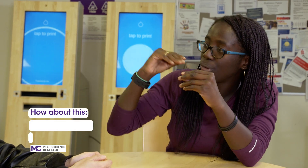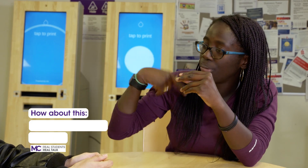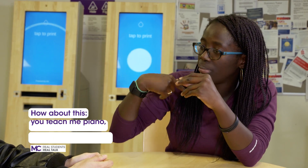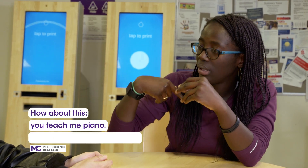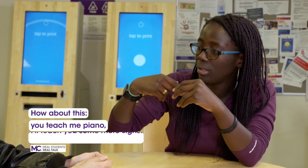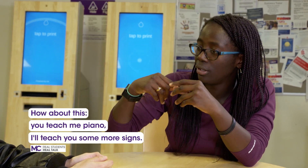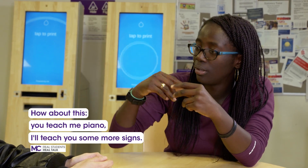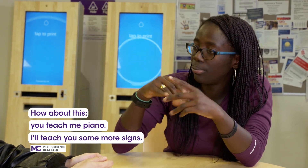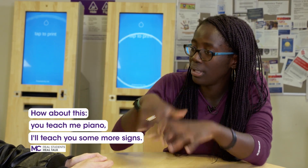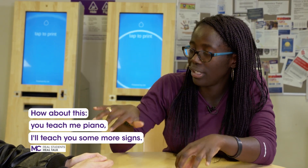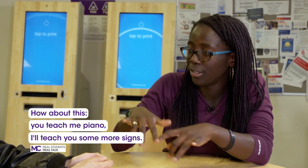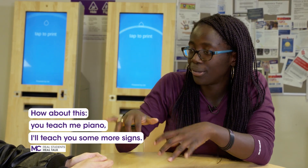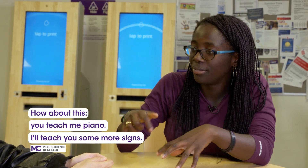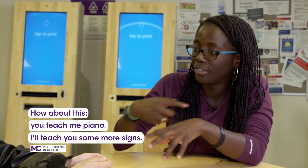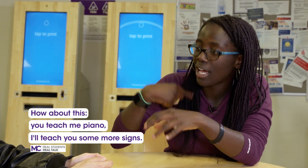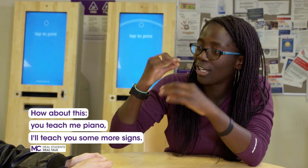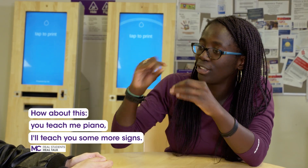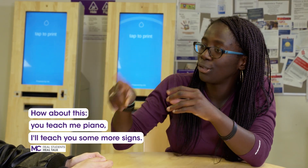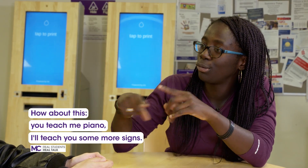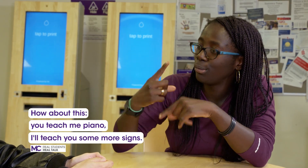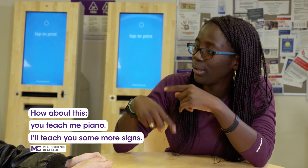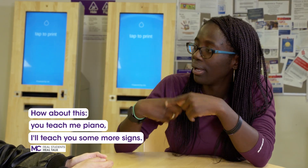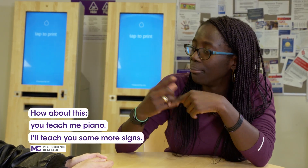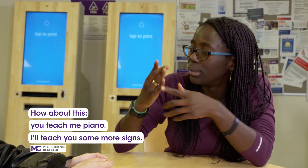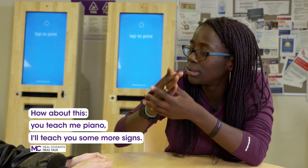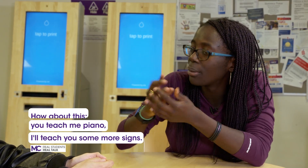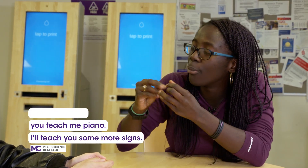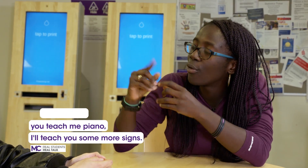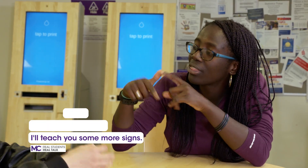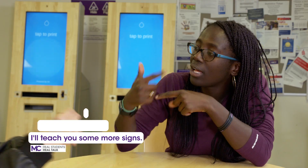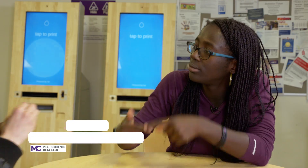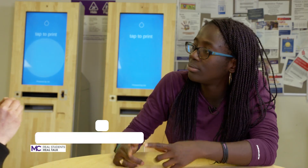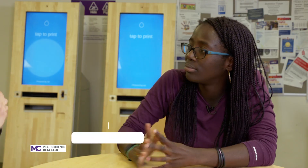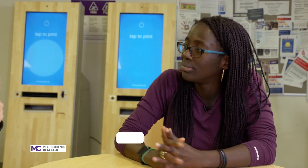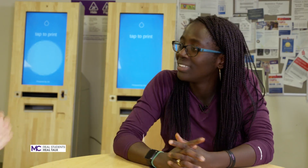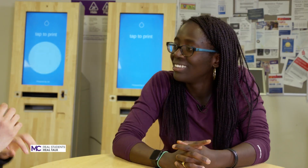me piano I teach you some more signs